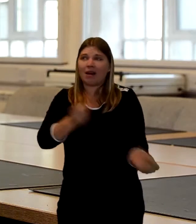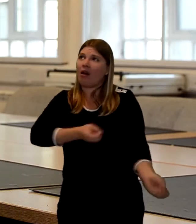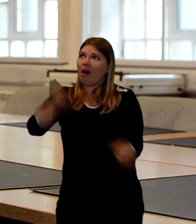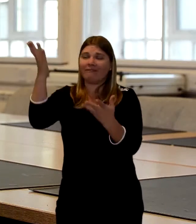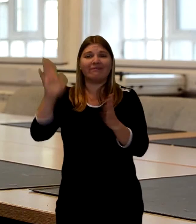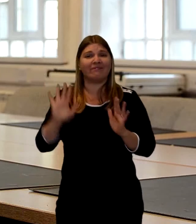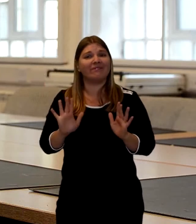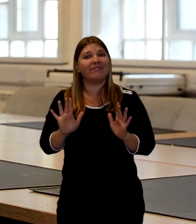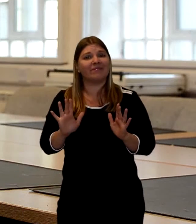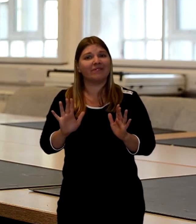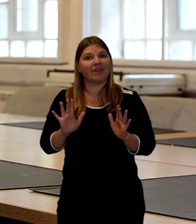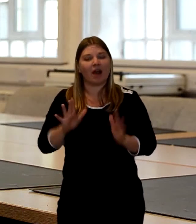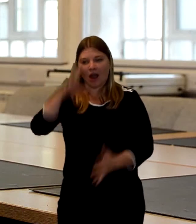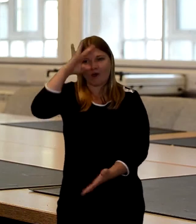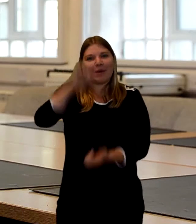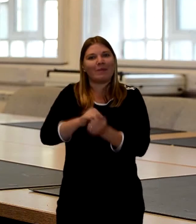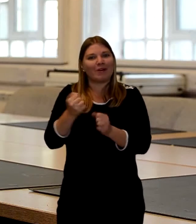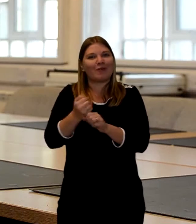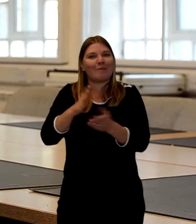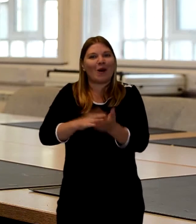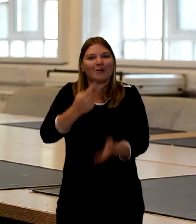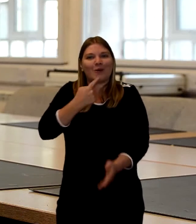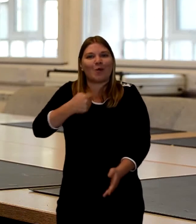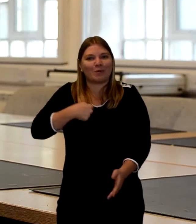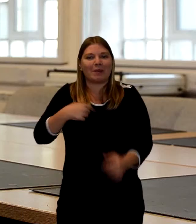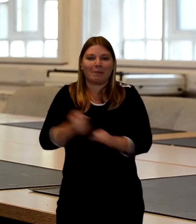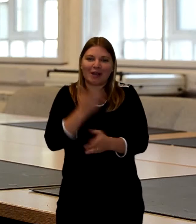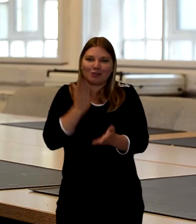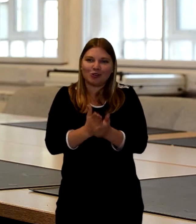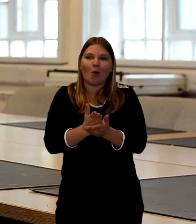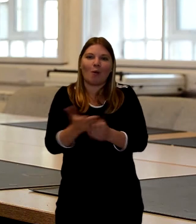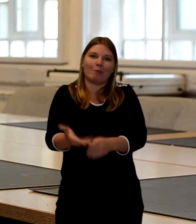she said something to me she said make sure that you put socks on my feet, she said,